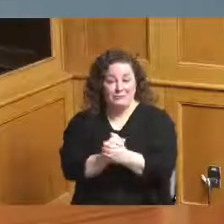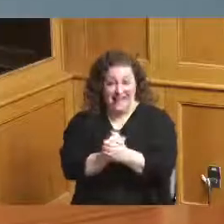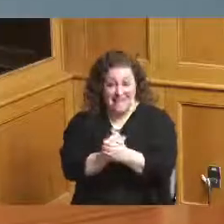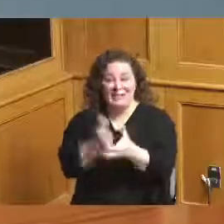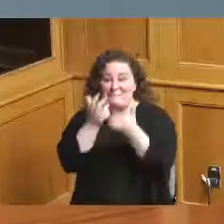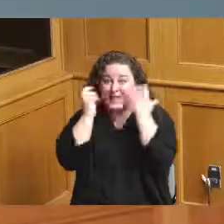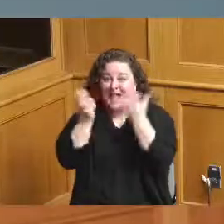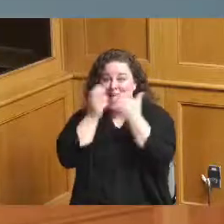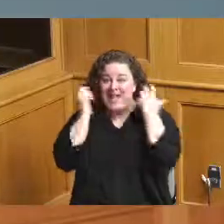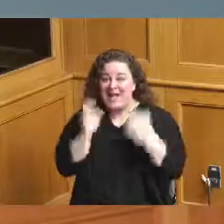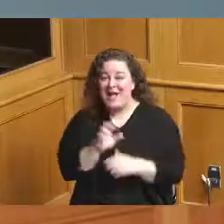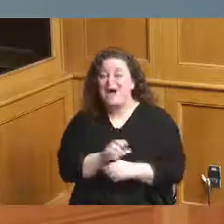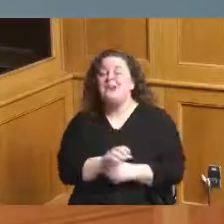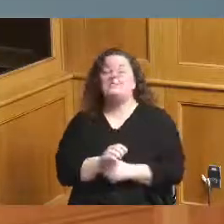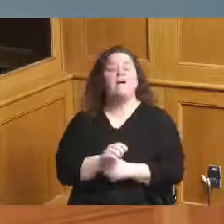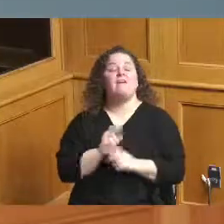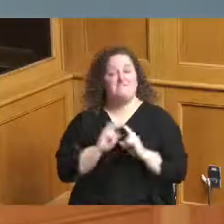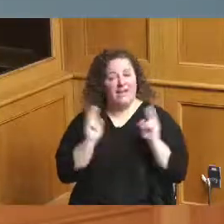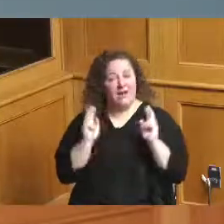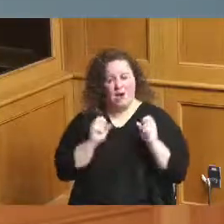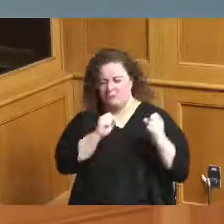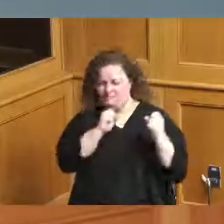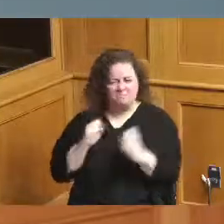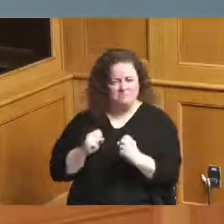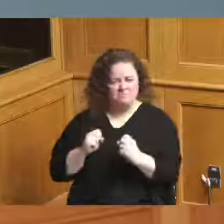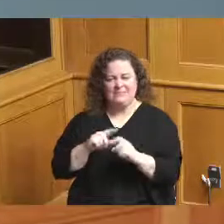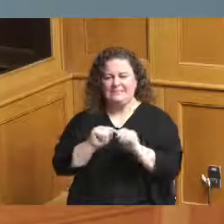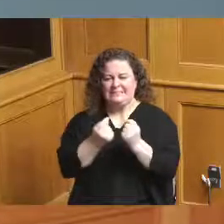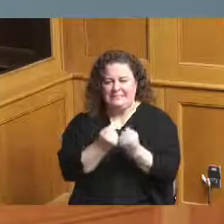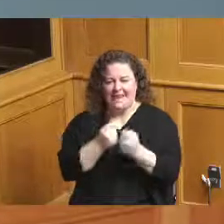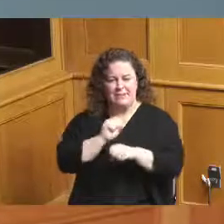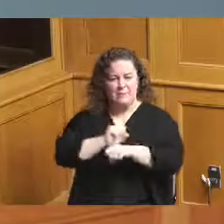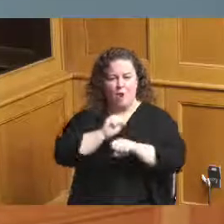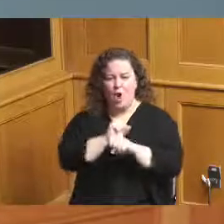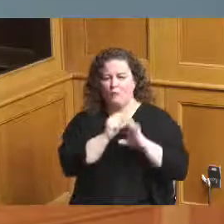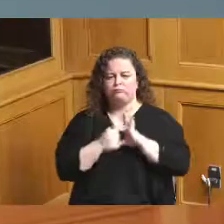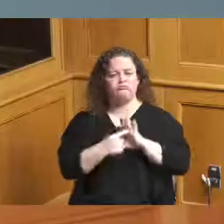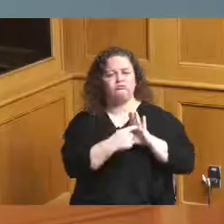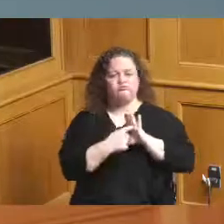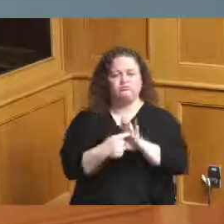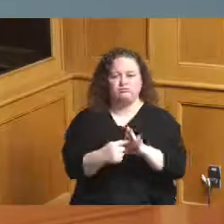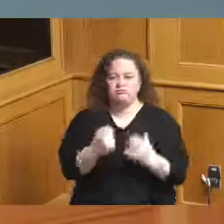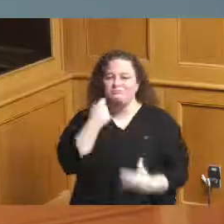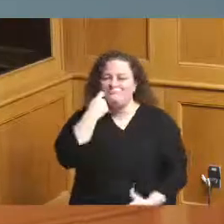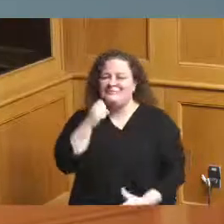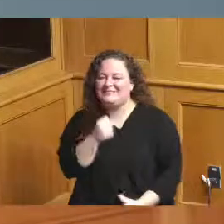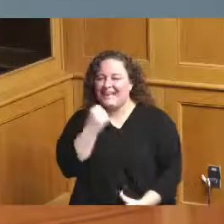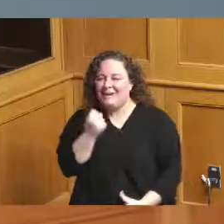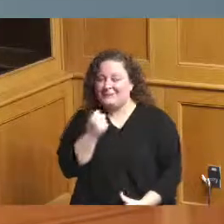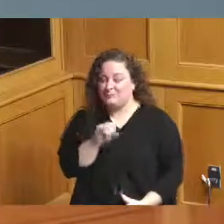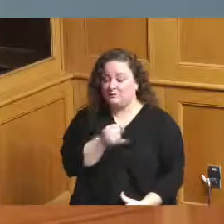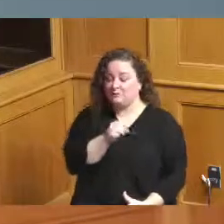what a powerful demonstration of teamwork that they showed this Saturday Joe Burrow and Ja'Marr